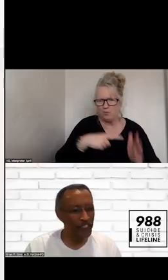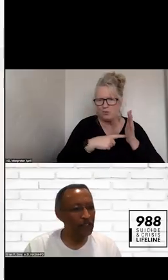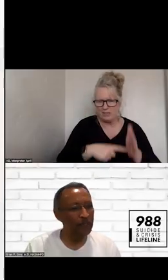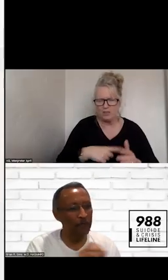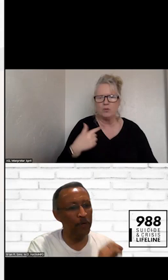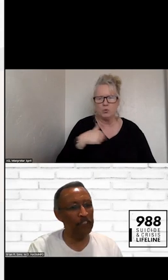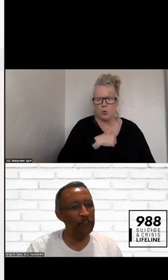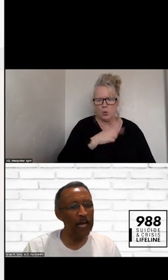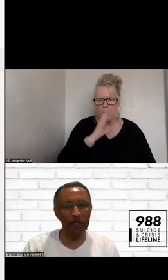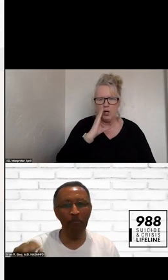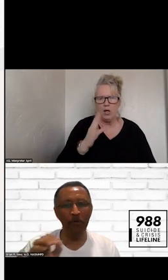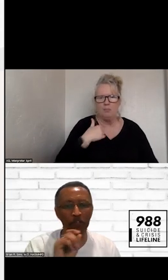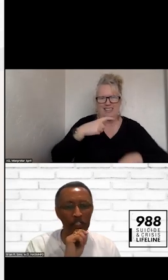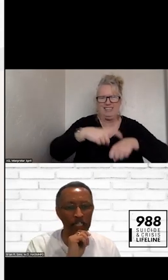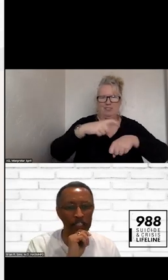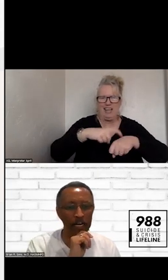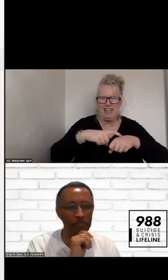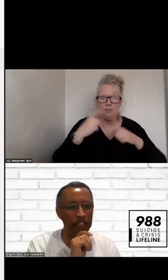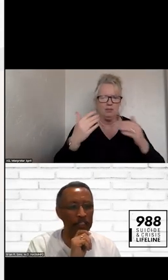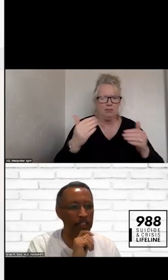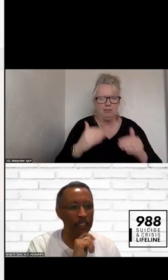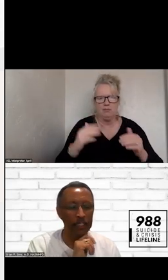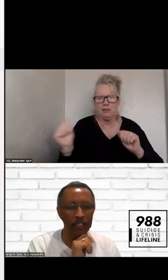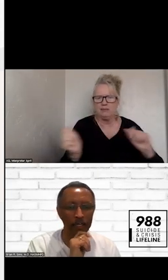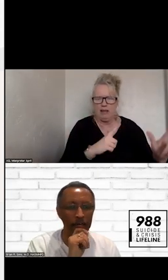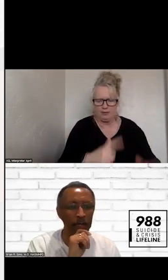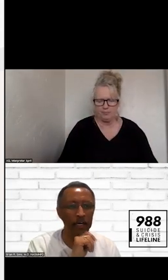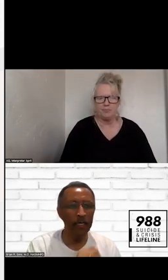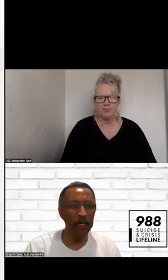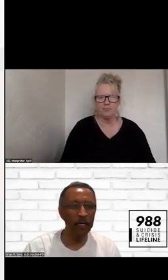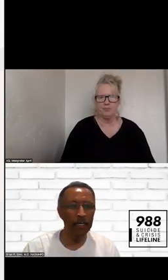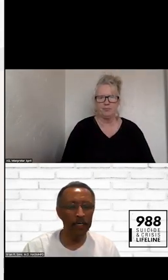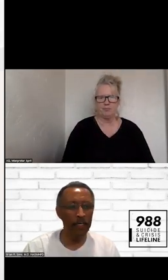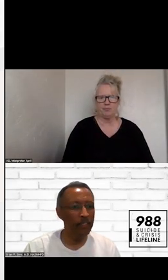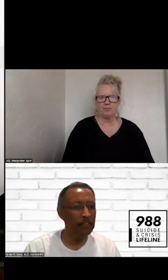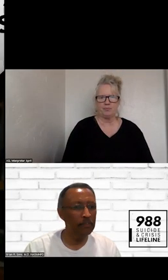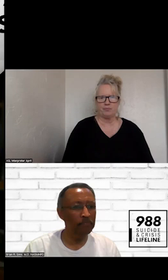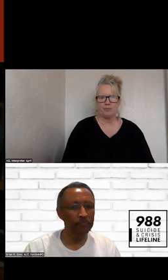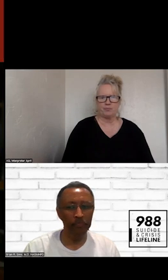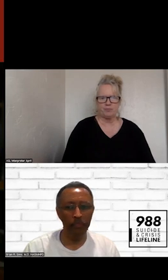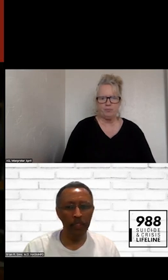GOING TO MOVE TO THE NEXT SLIDE, PLEASE. WE ARE ACTUALLY COMING BACK TO VICTOR.